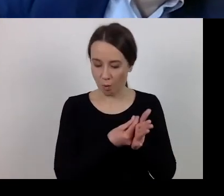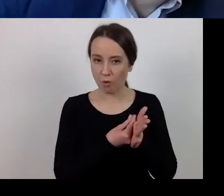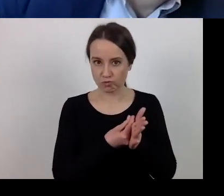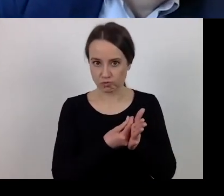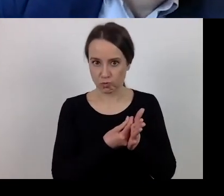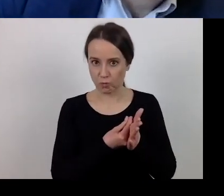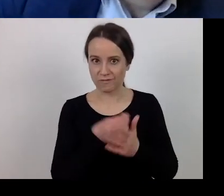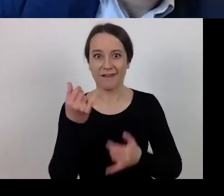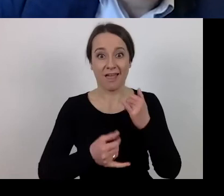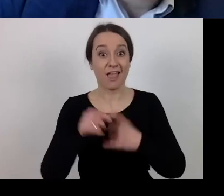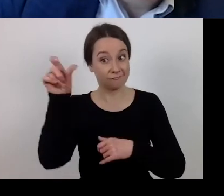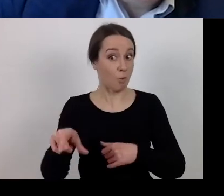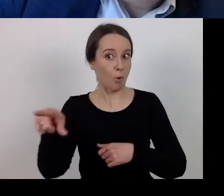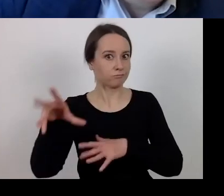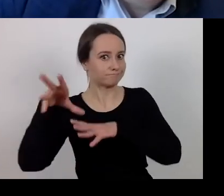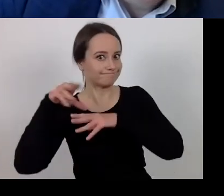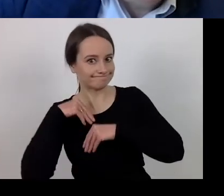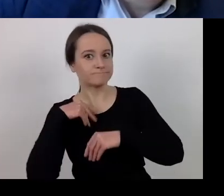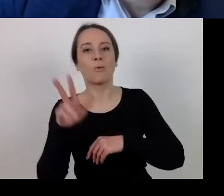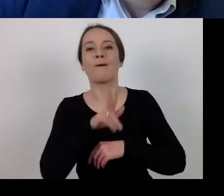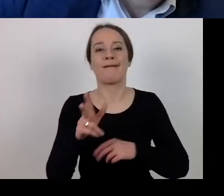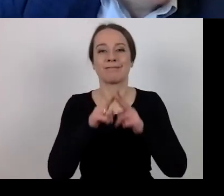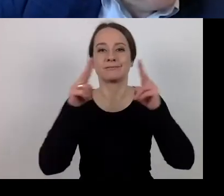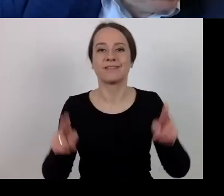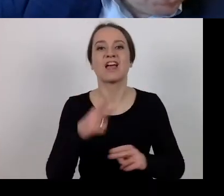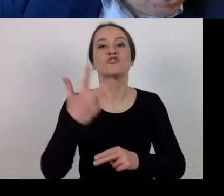This three-year period is subject to monitoring and control.